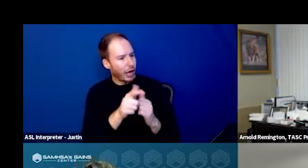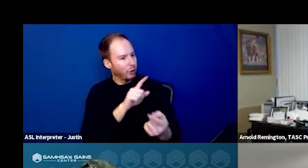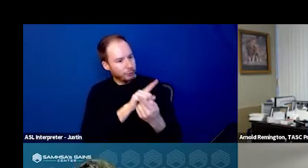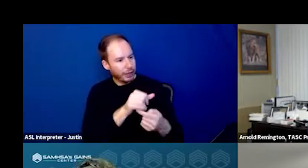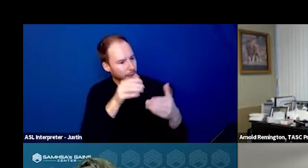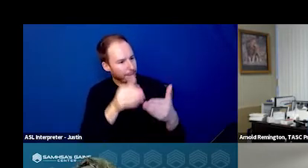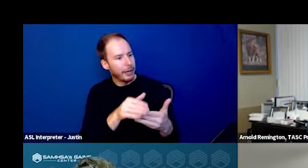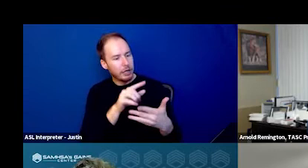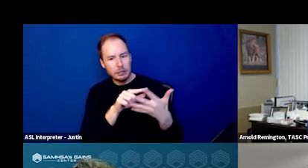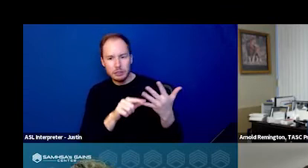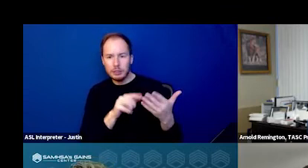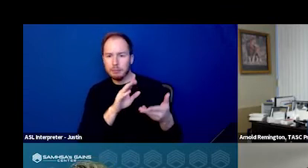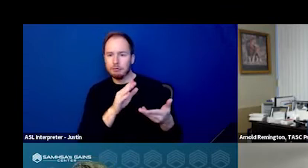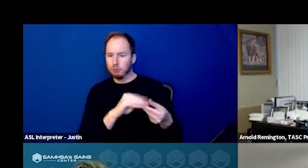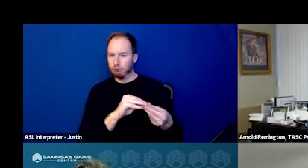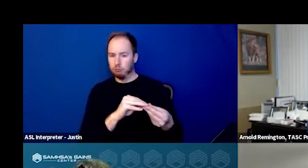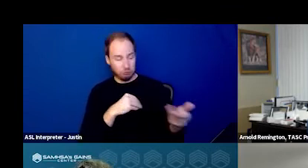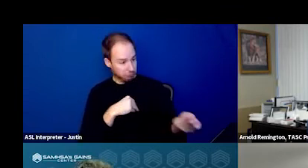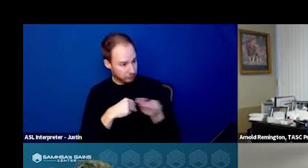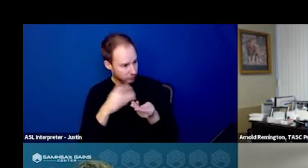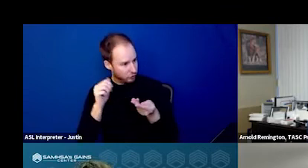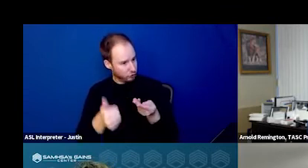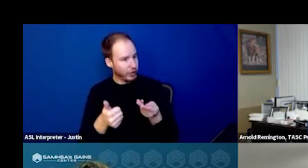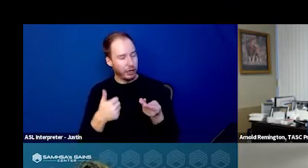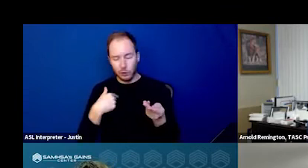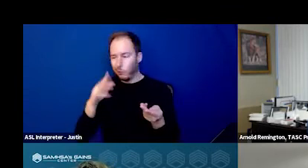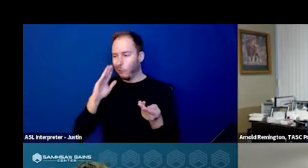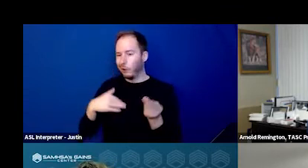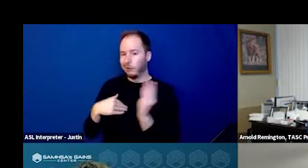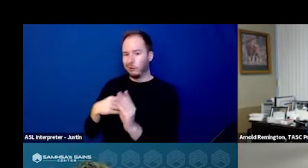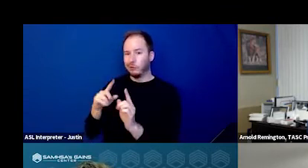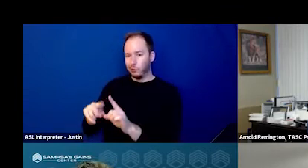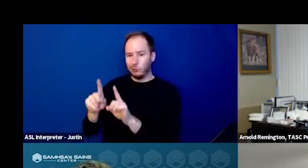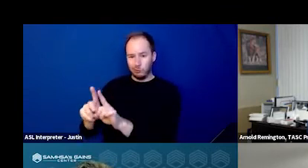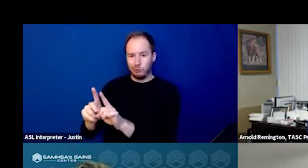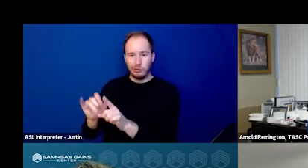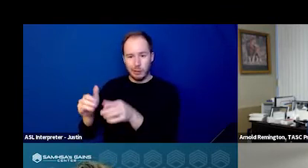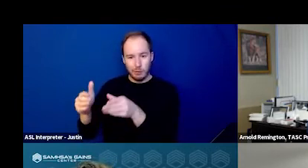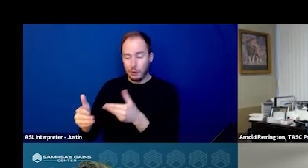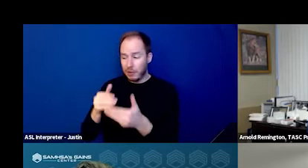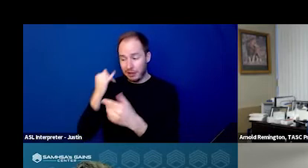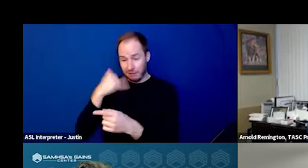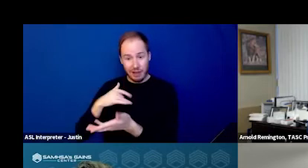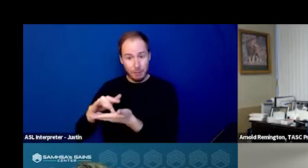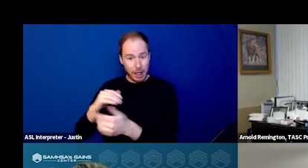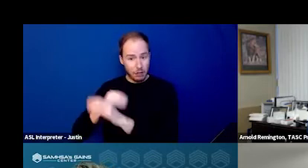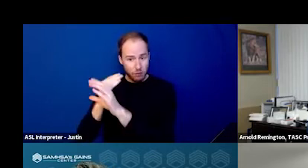And then we would take it from there. Even if an individual wound up having a medical crisis at the time, we took care of that,